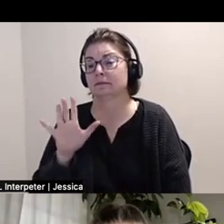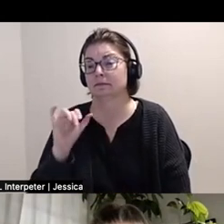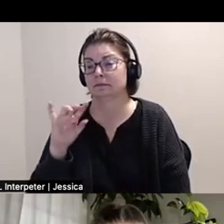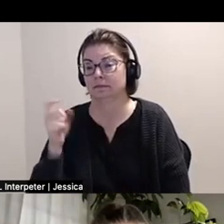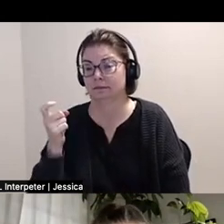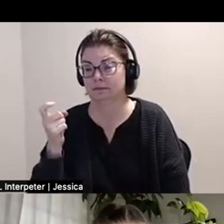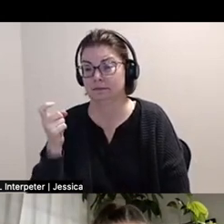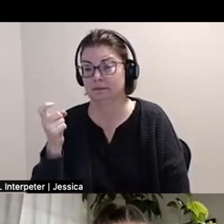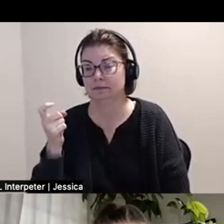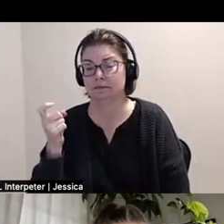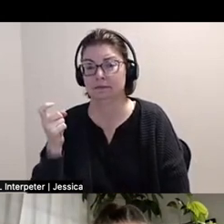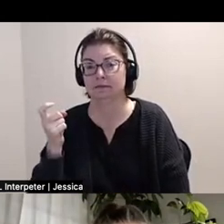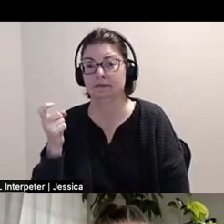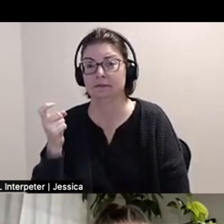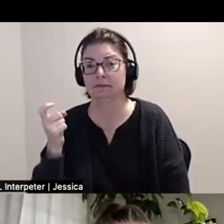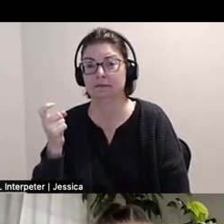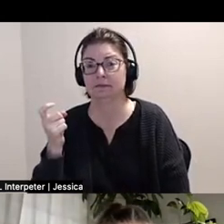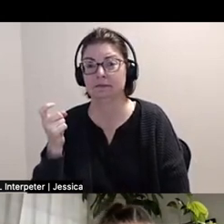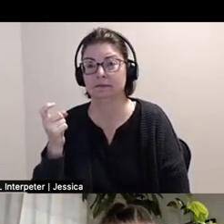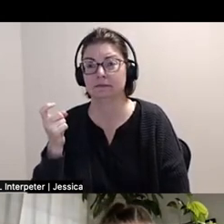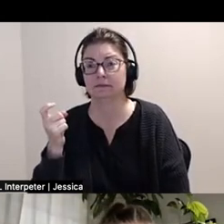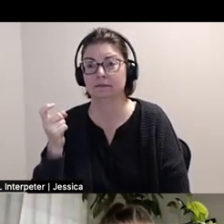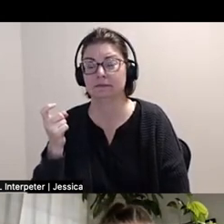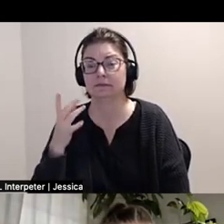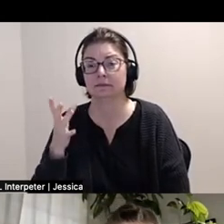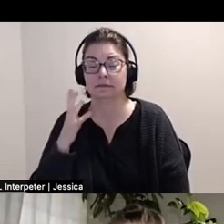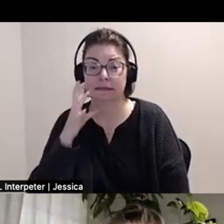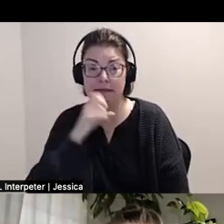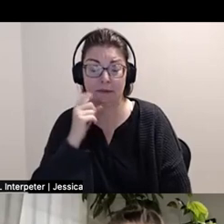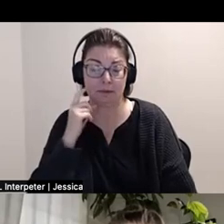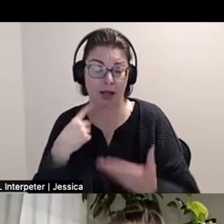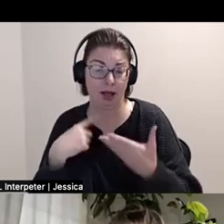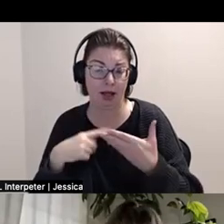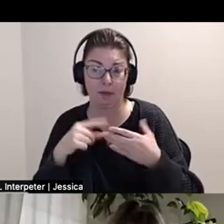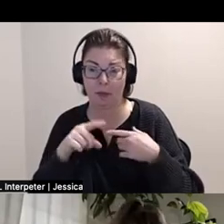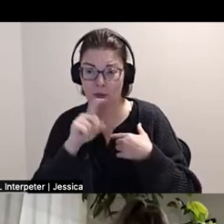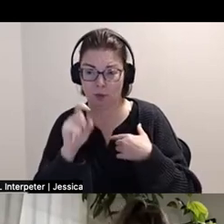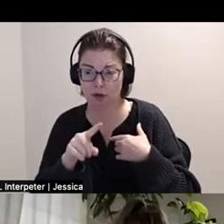I guess, oh, there's so many things that I could talk about for this question. So I guess.